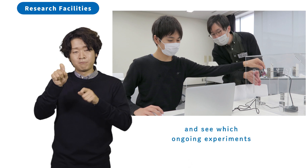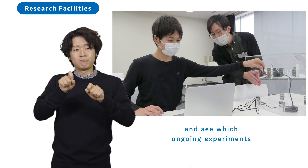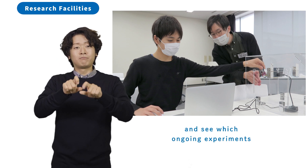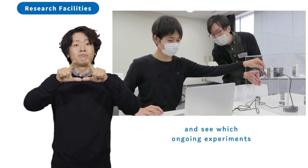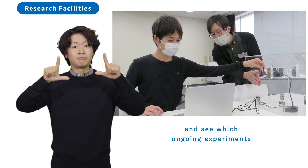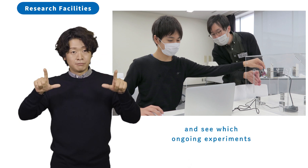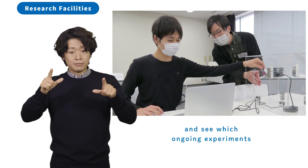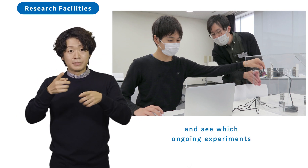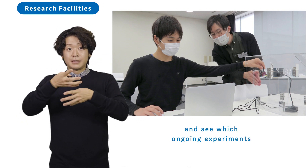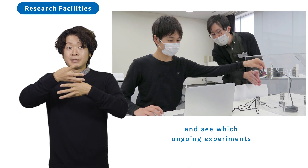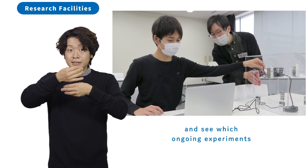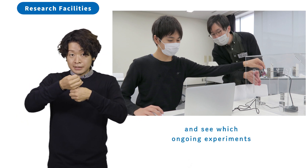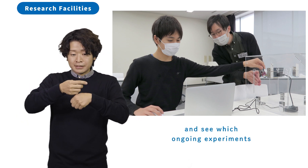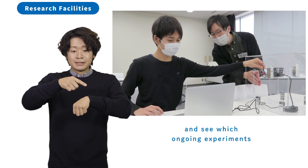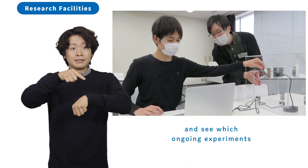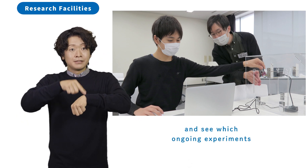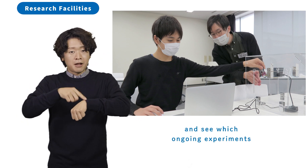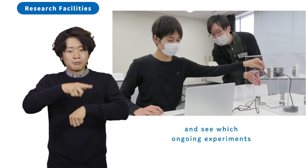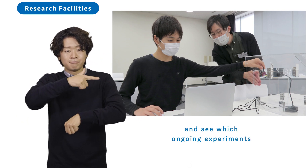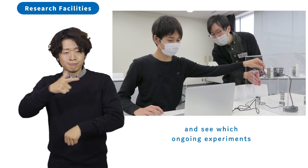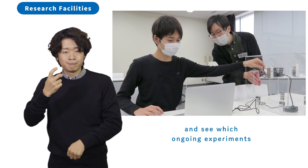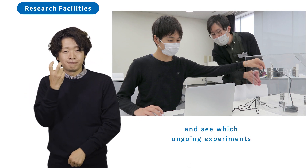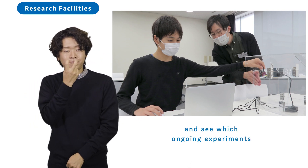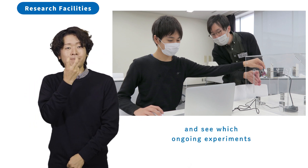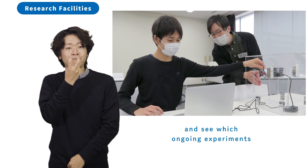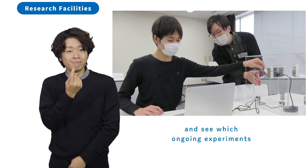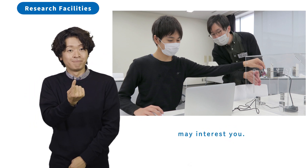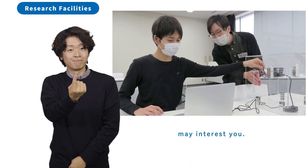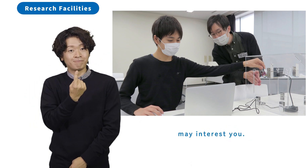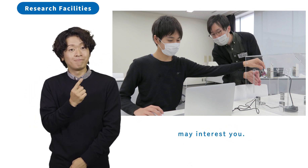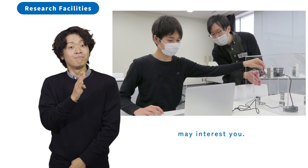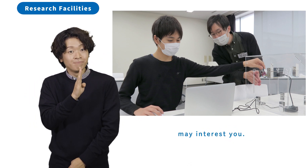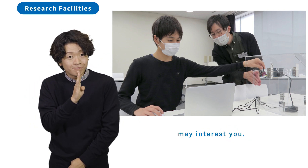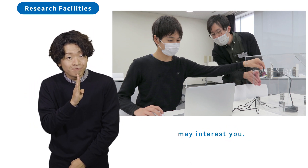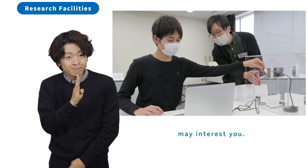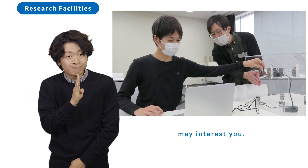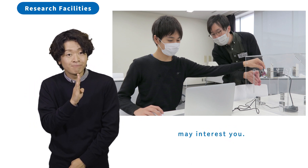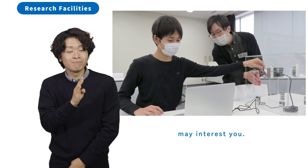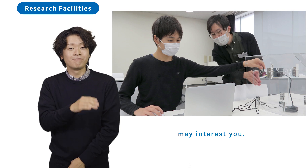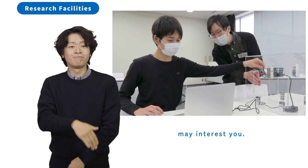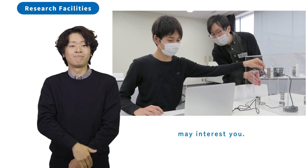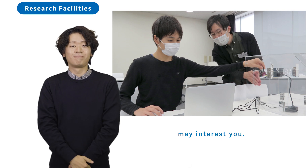and see which ongoing experiments may interest you.